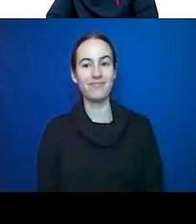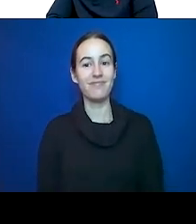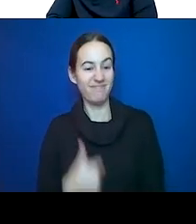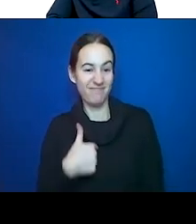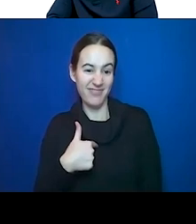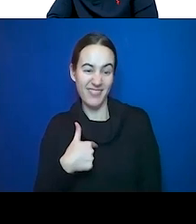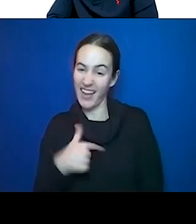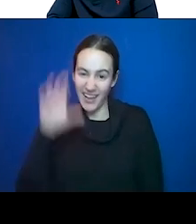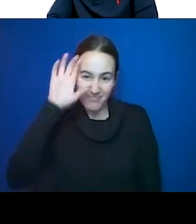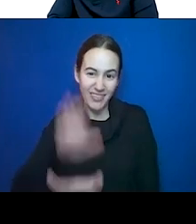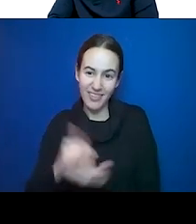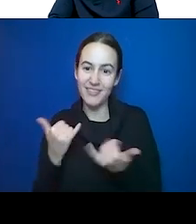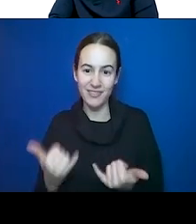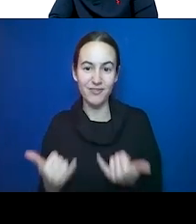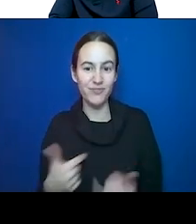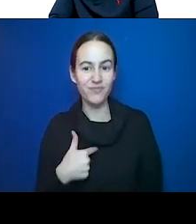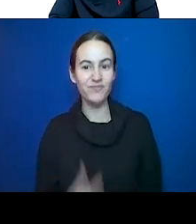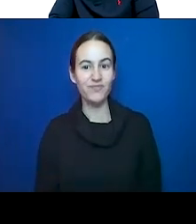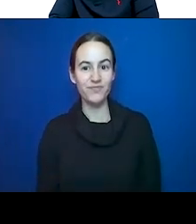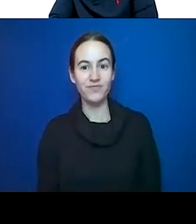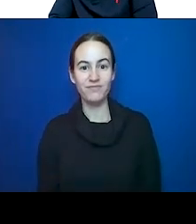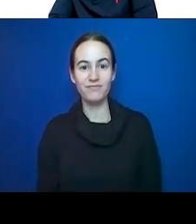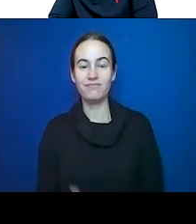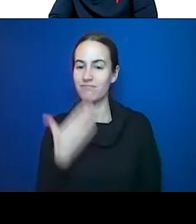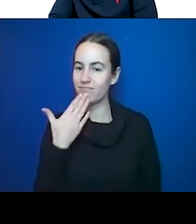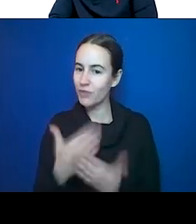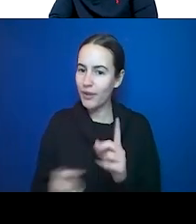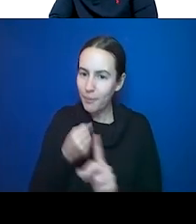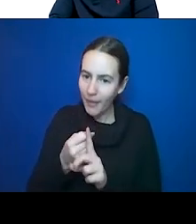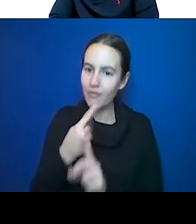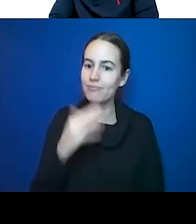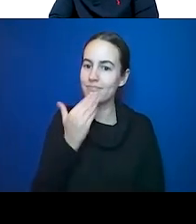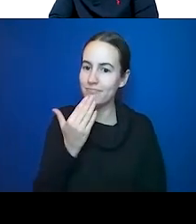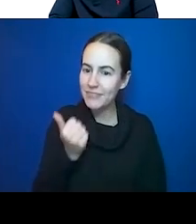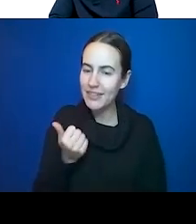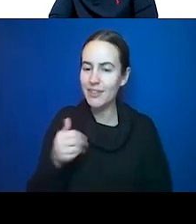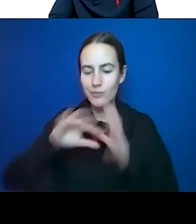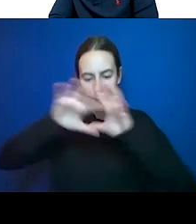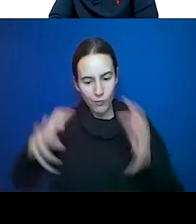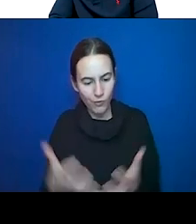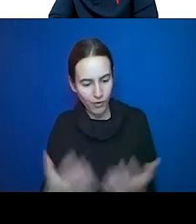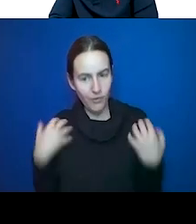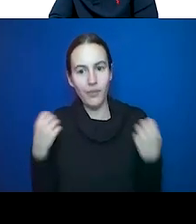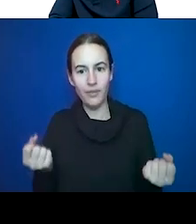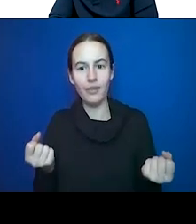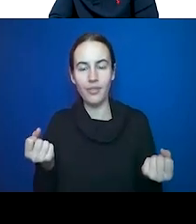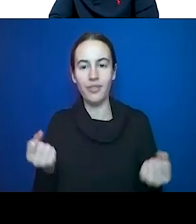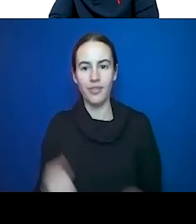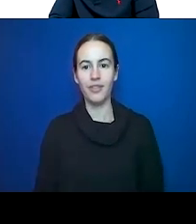good for diabetes, it's good for our general health, hopefully